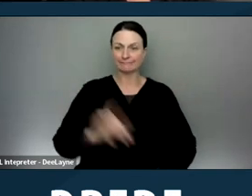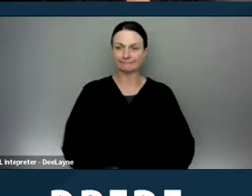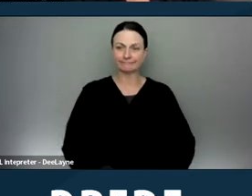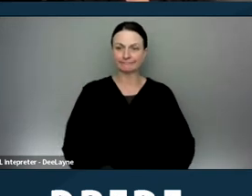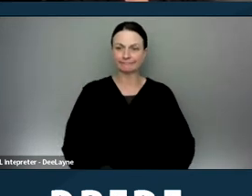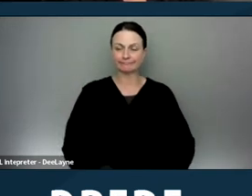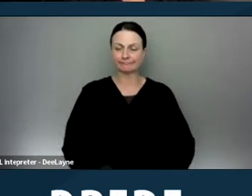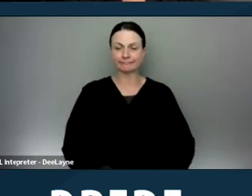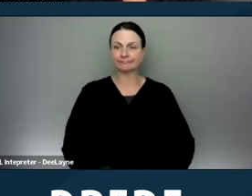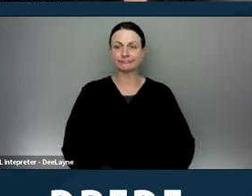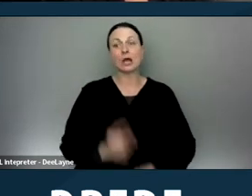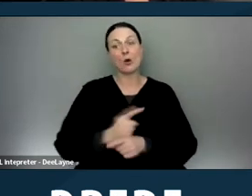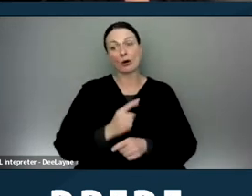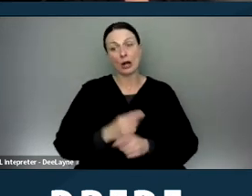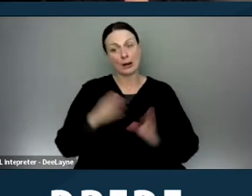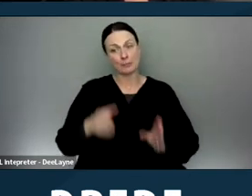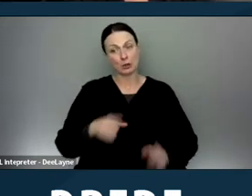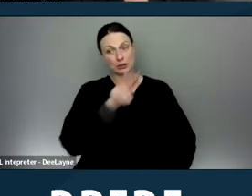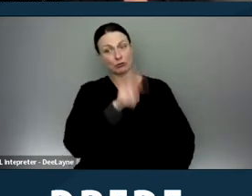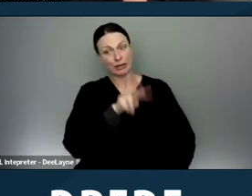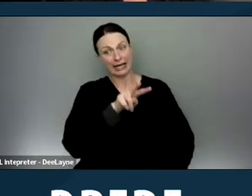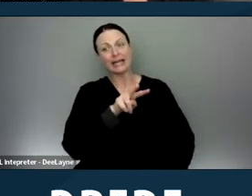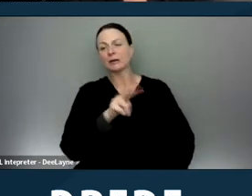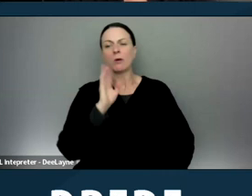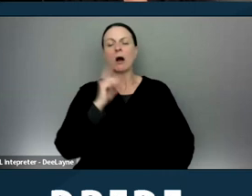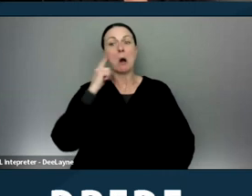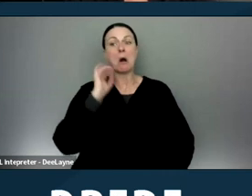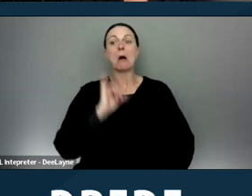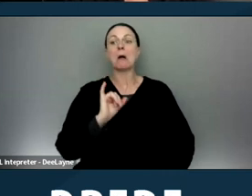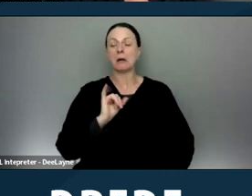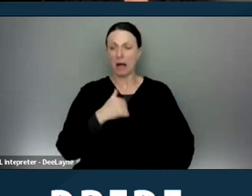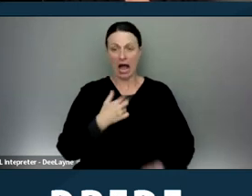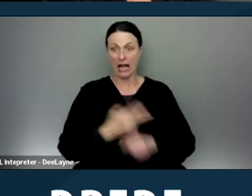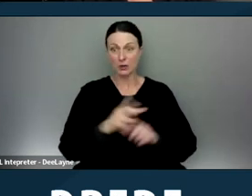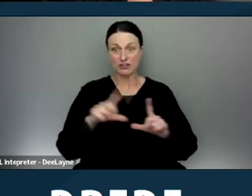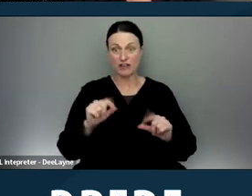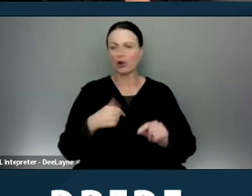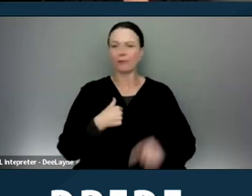Any ordinary person reading that ad will think, who uses a voucher will think I don't qualify,